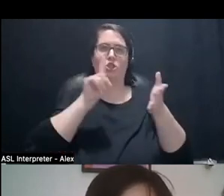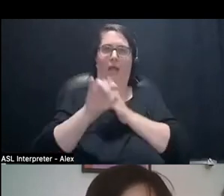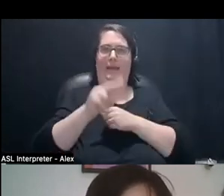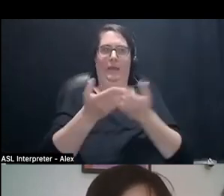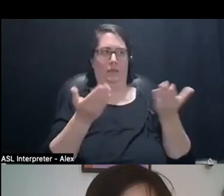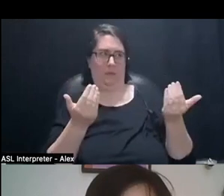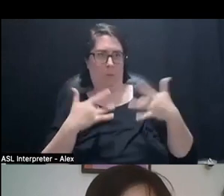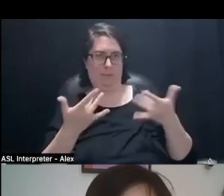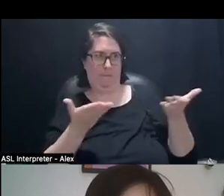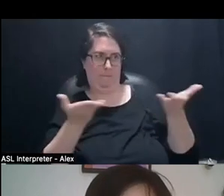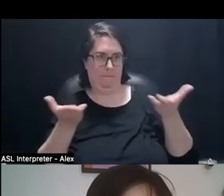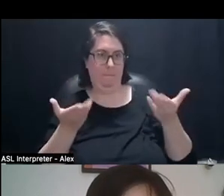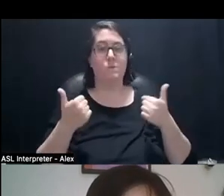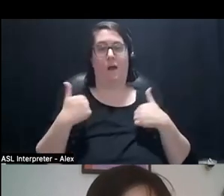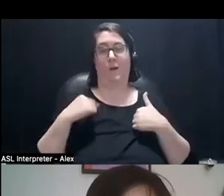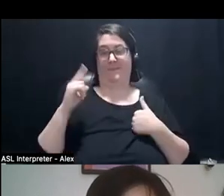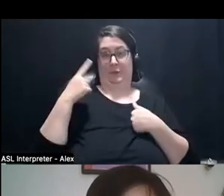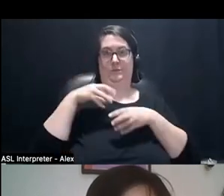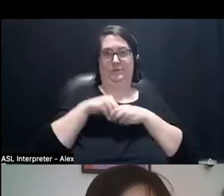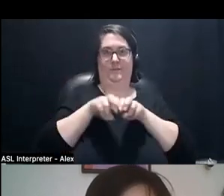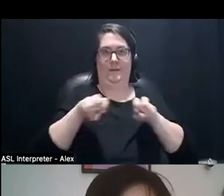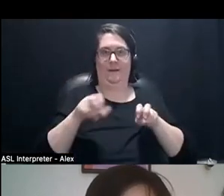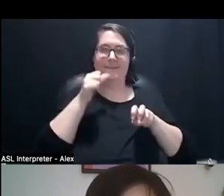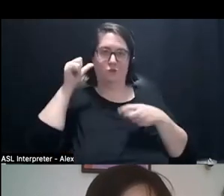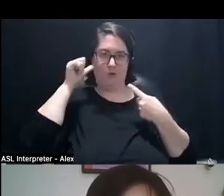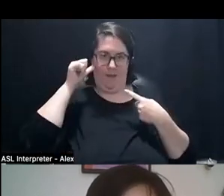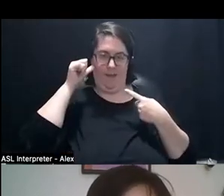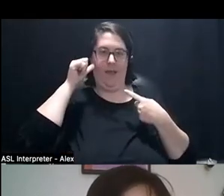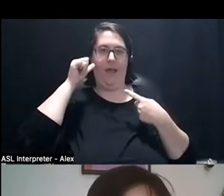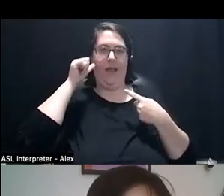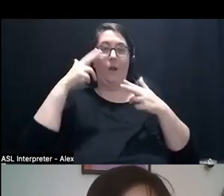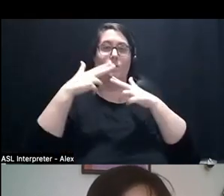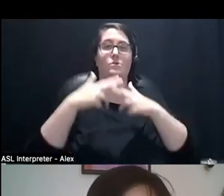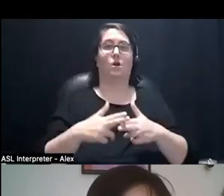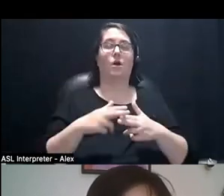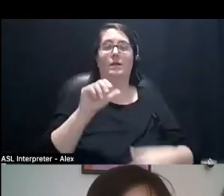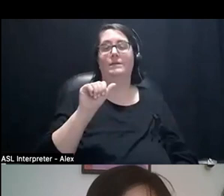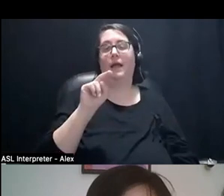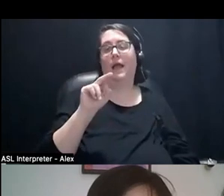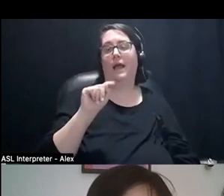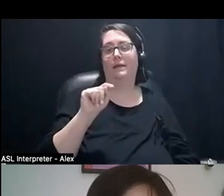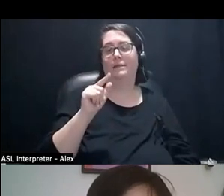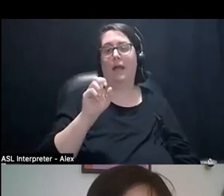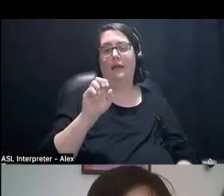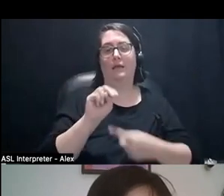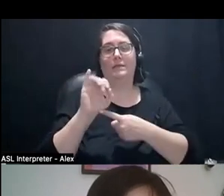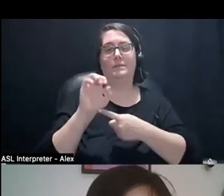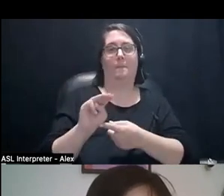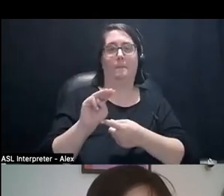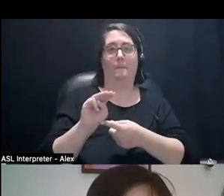been happening. And I was part of the first one, which was yesterday, and it was called Antagonism in the Academy.